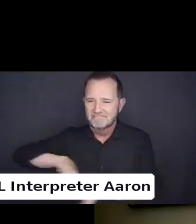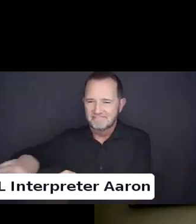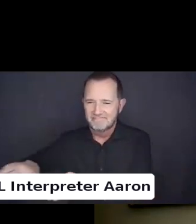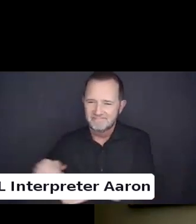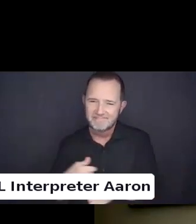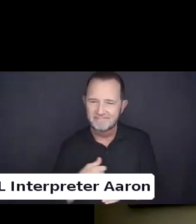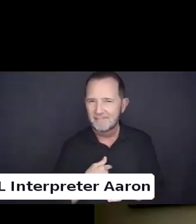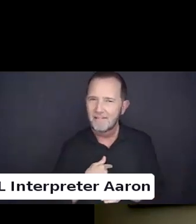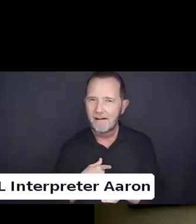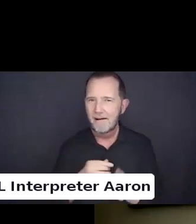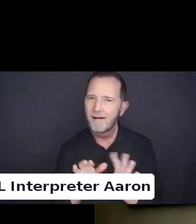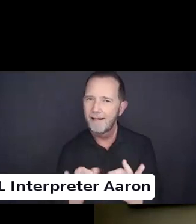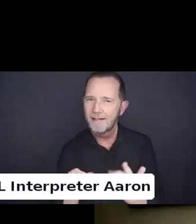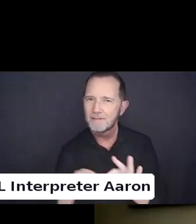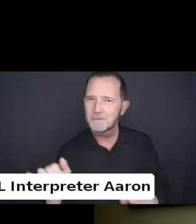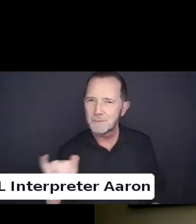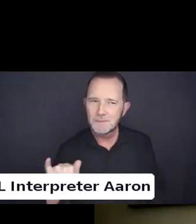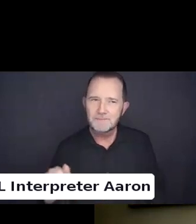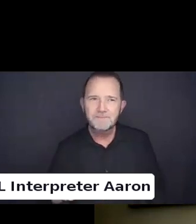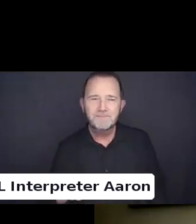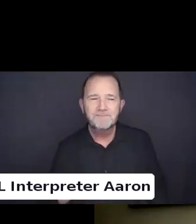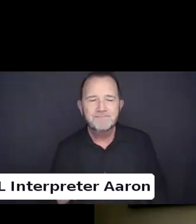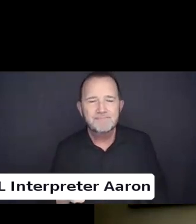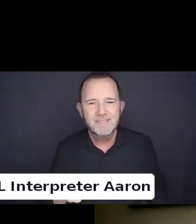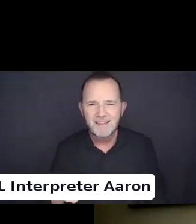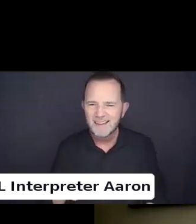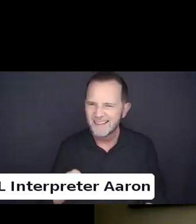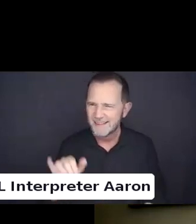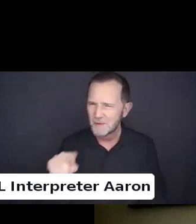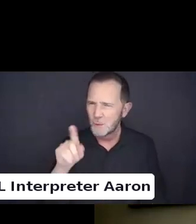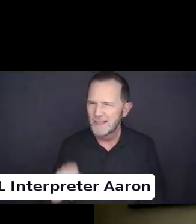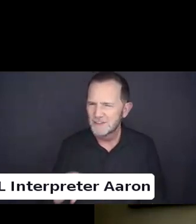hat for a second and add to this question as well.